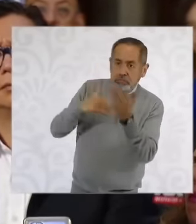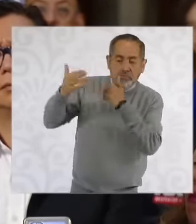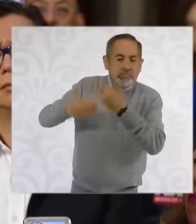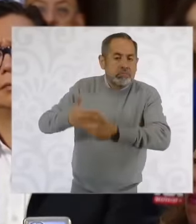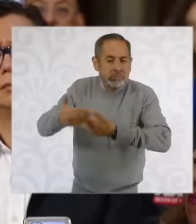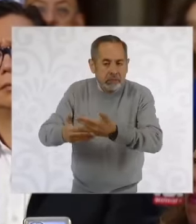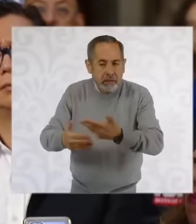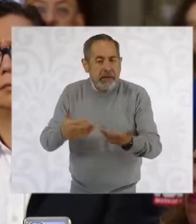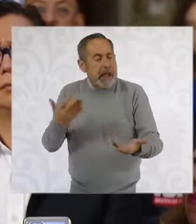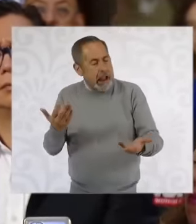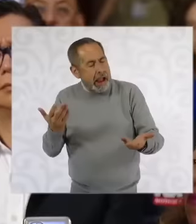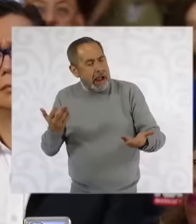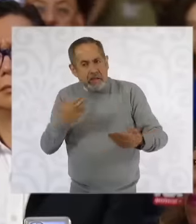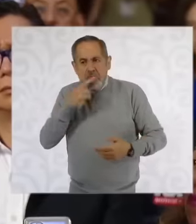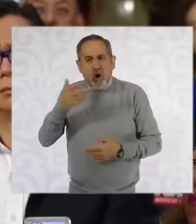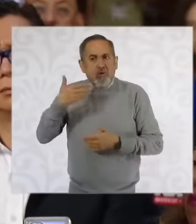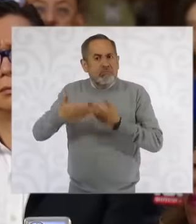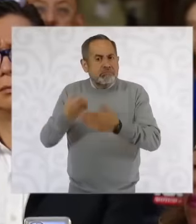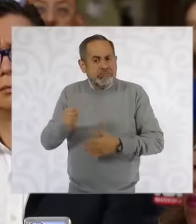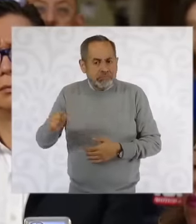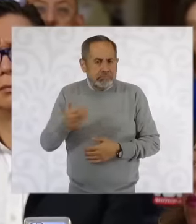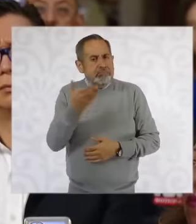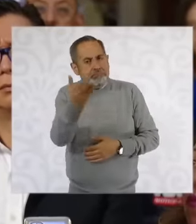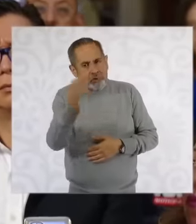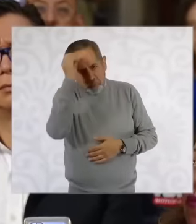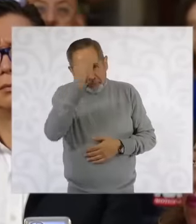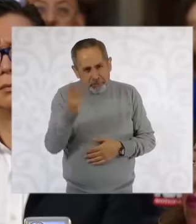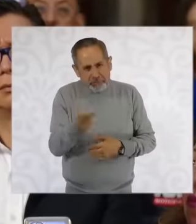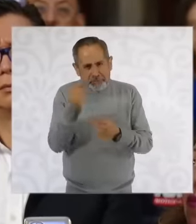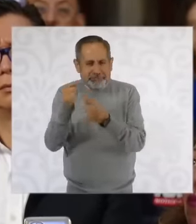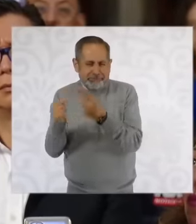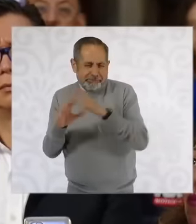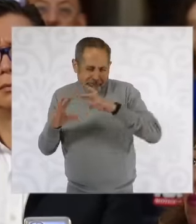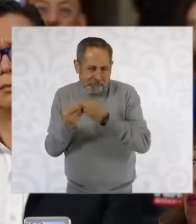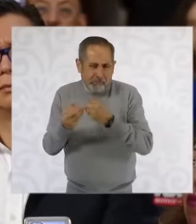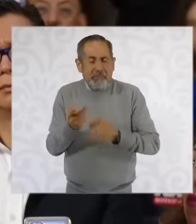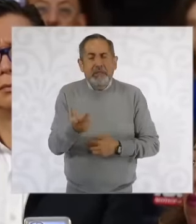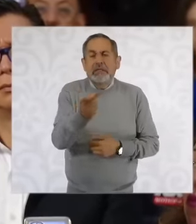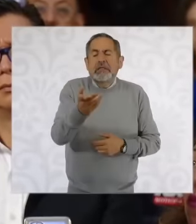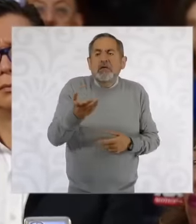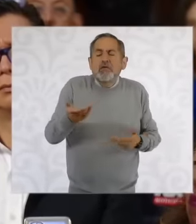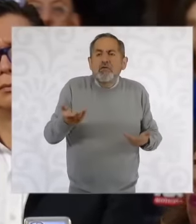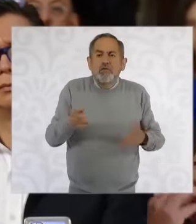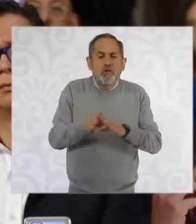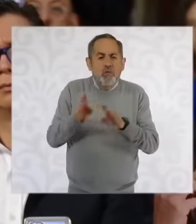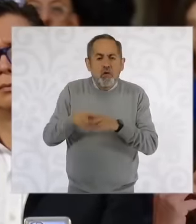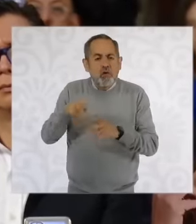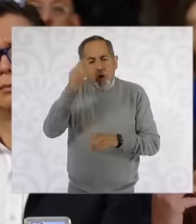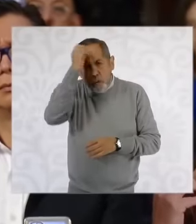is your opinion and I say it would be one question and several at the same time eh As for What is Mexican development